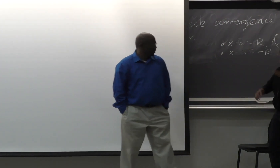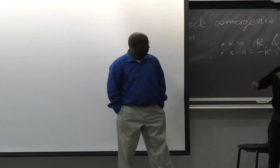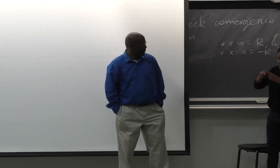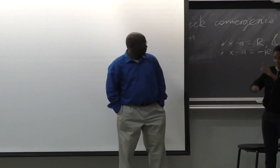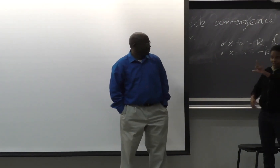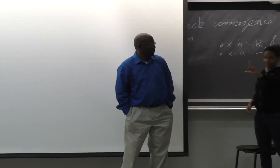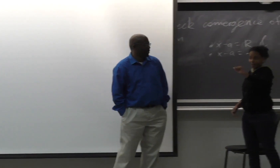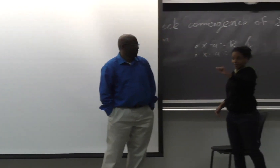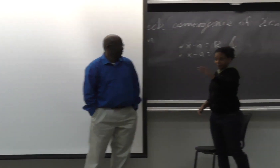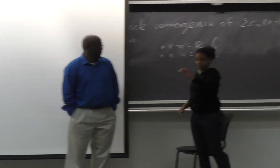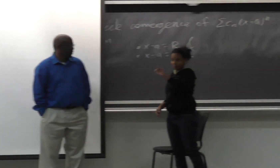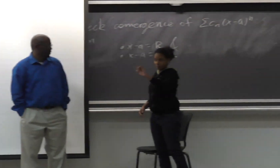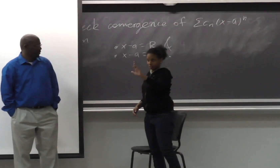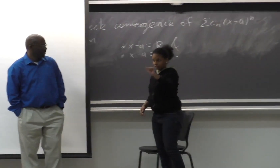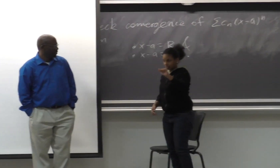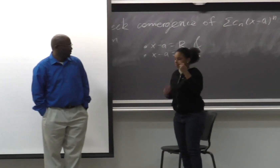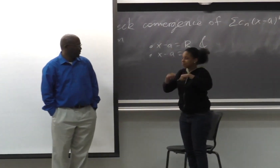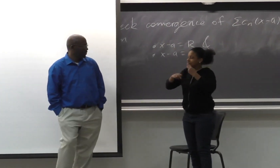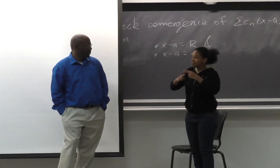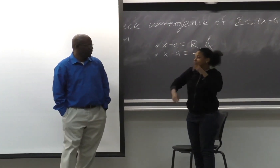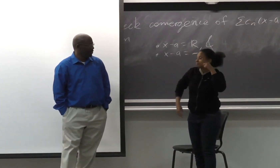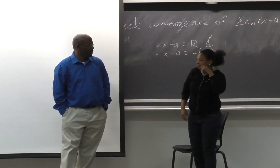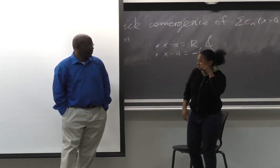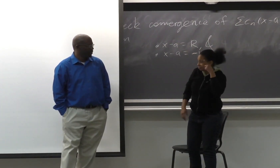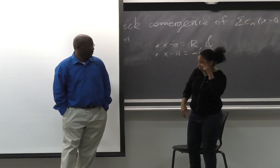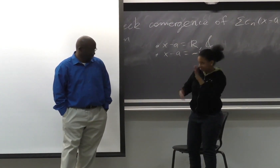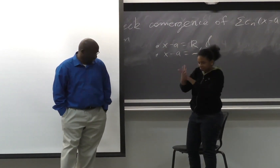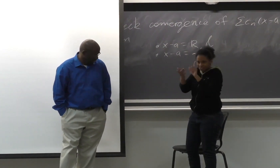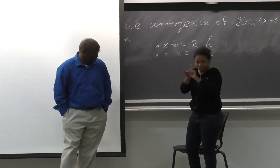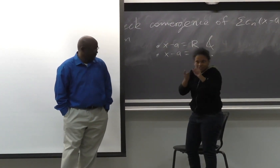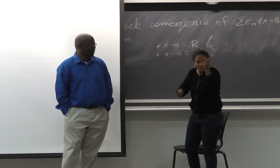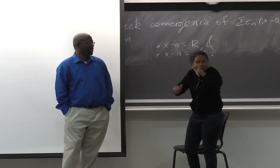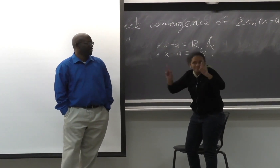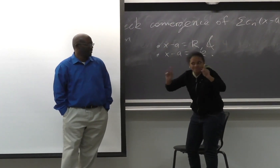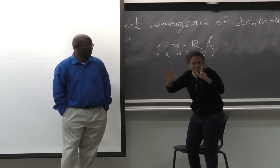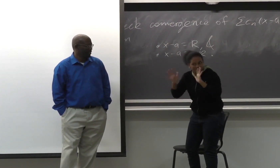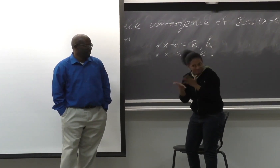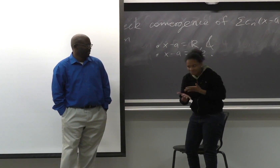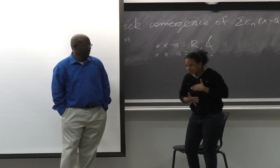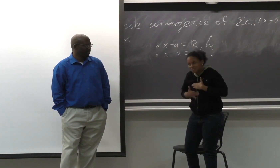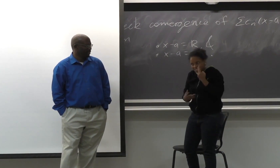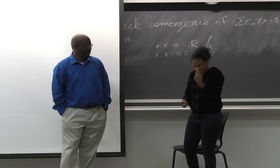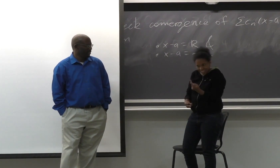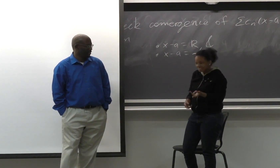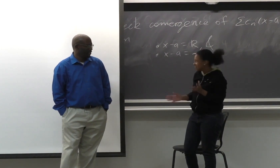Hi. I am Lamira. My sign name is Lamira like this. Hey, everyone!